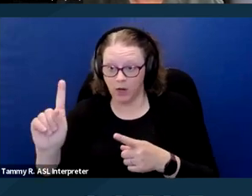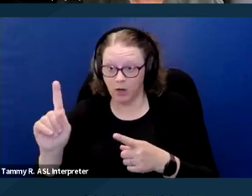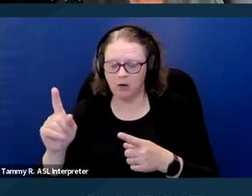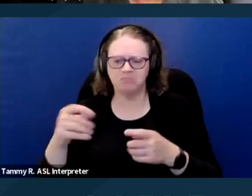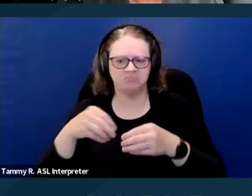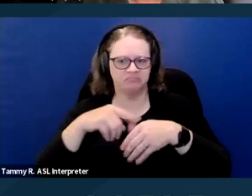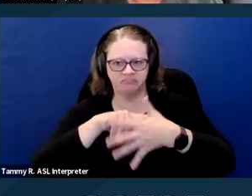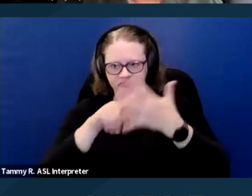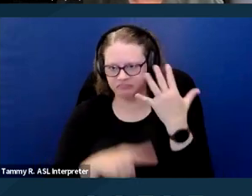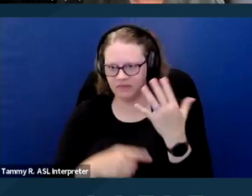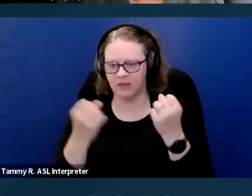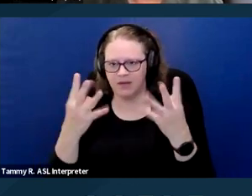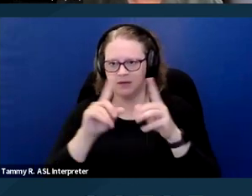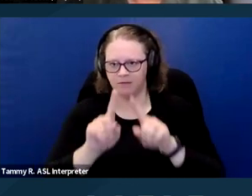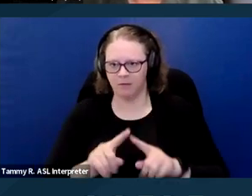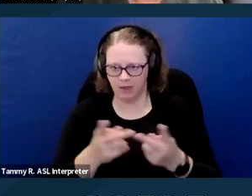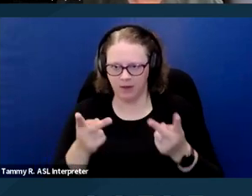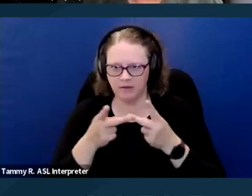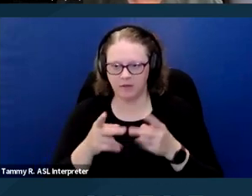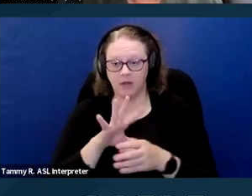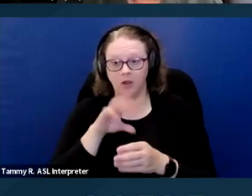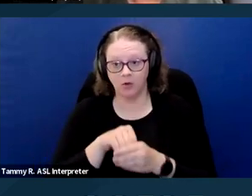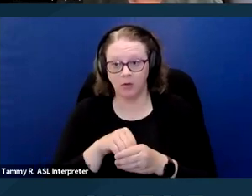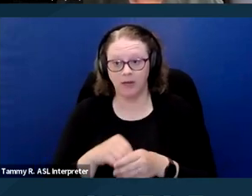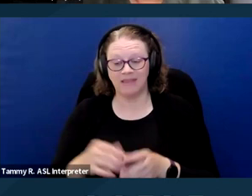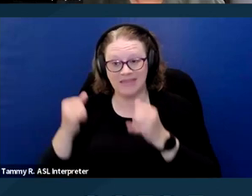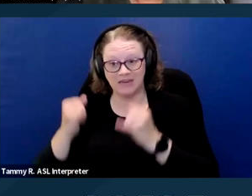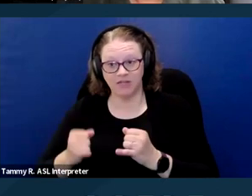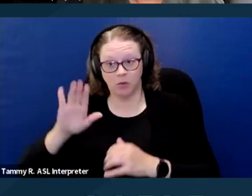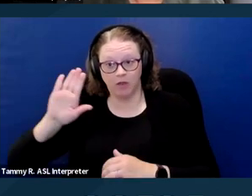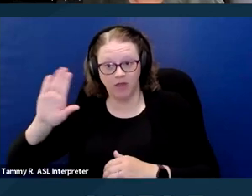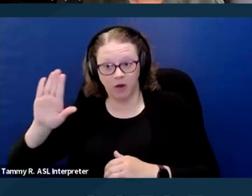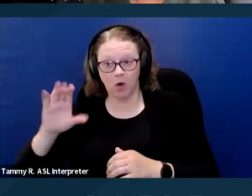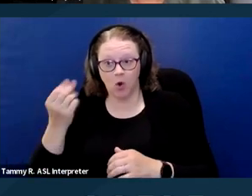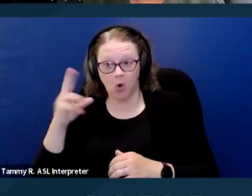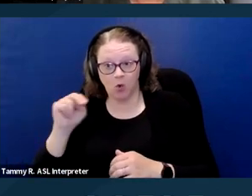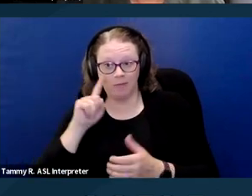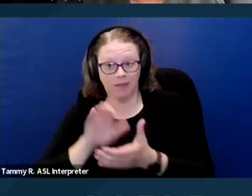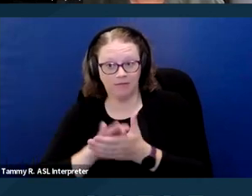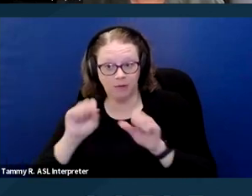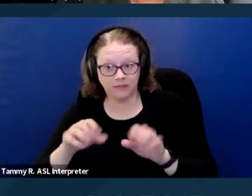including the individual's own credible statement. You can use documentation of the receipt